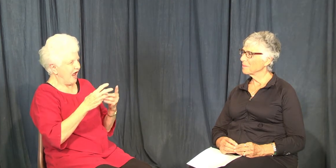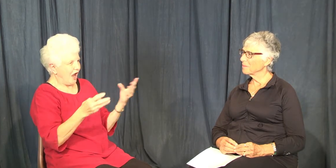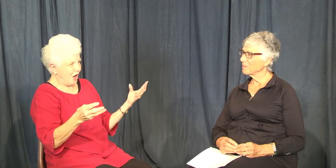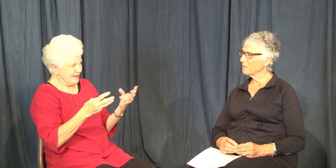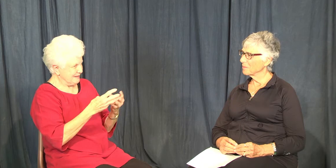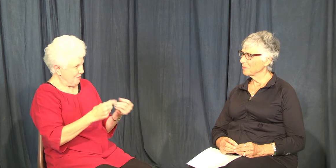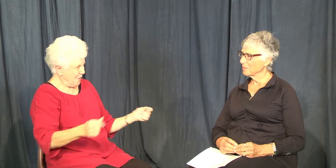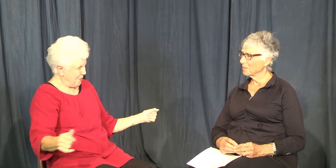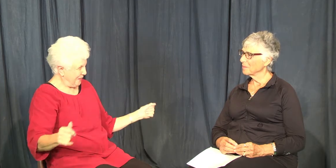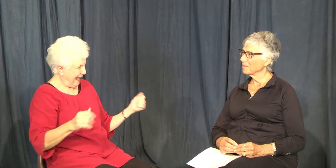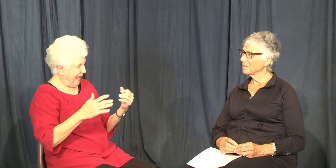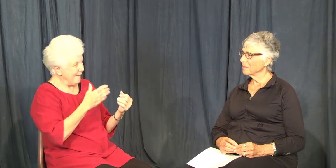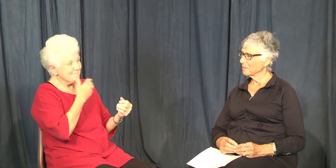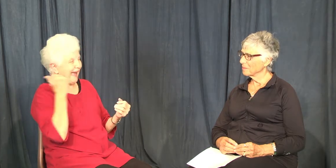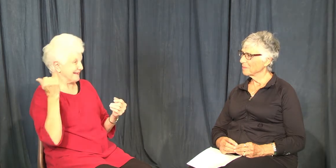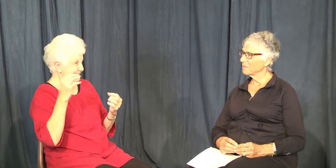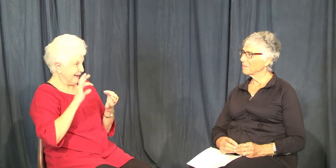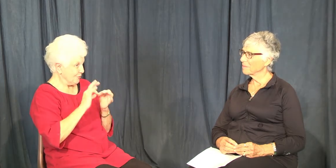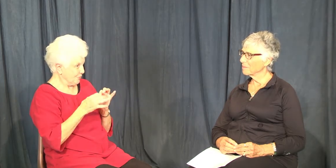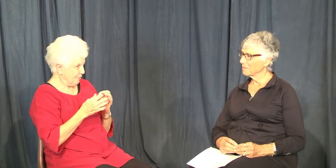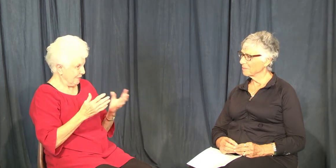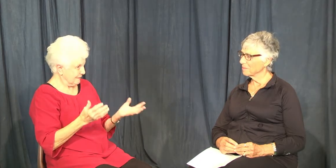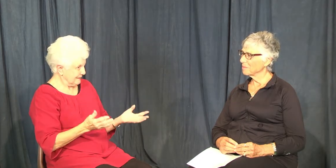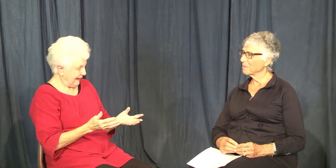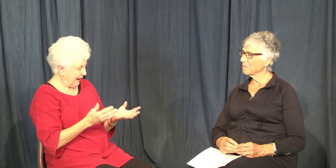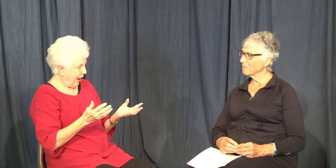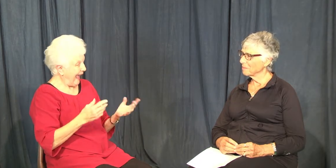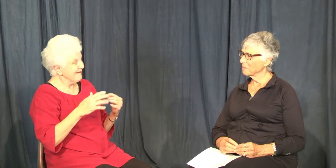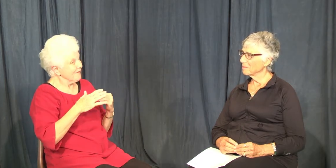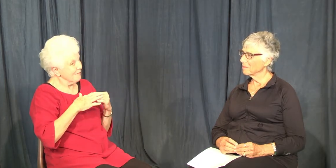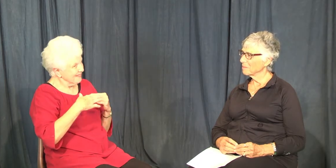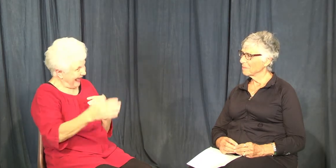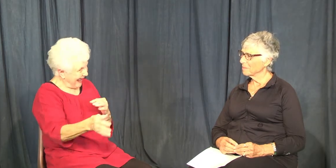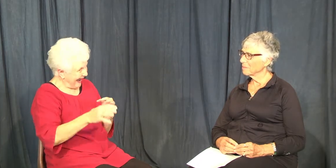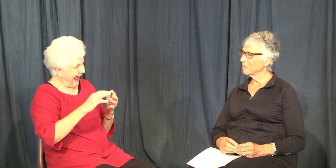our business, everything was smooth, they were the best interpreters we had and from